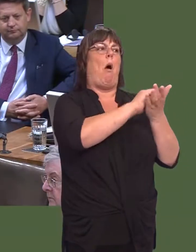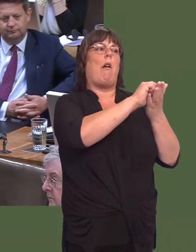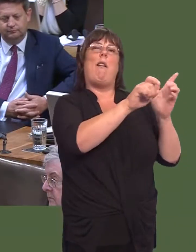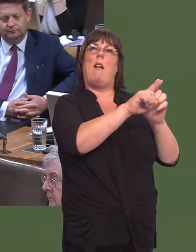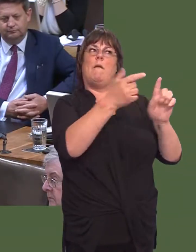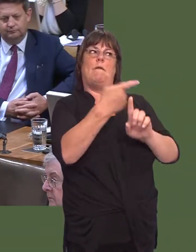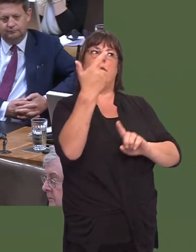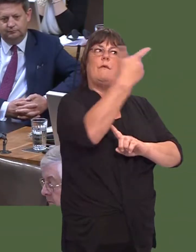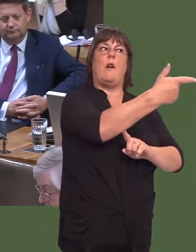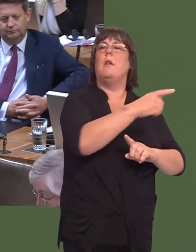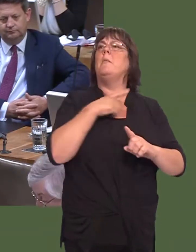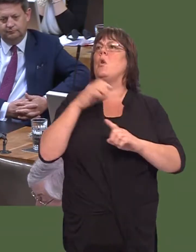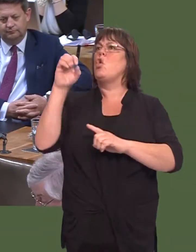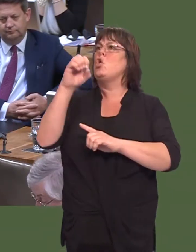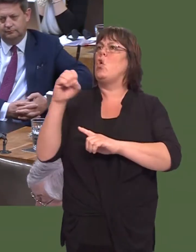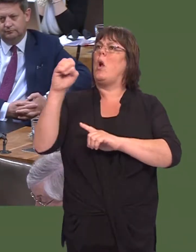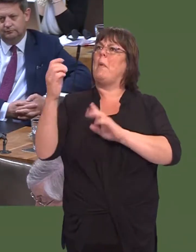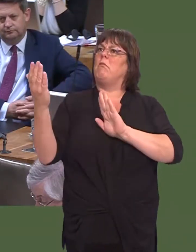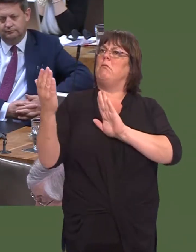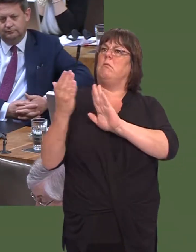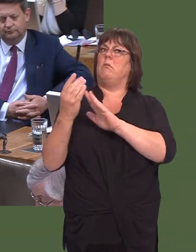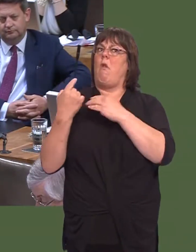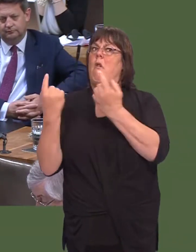the EU, of course, will share a land border with us.